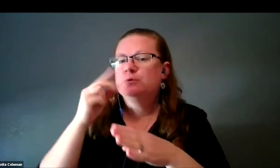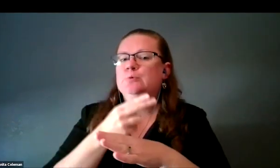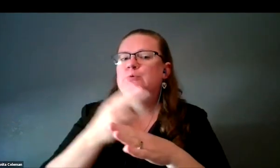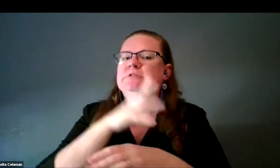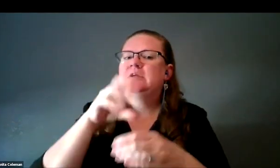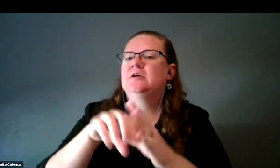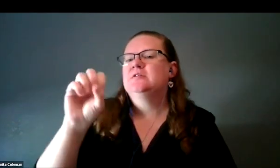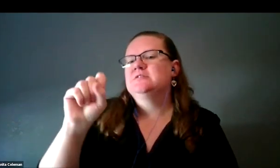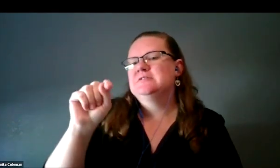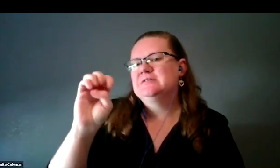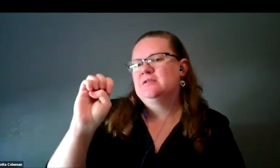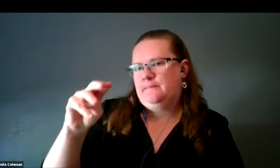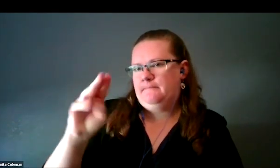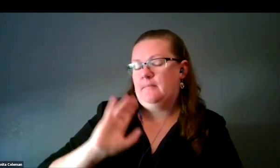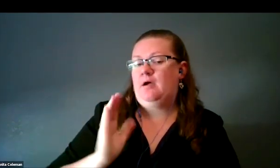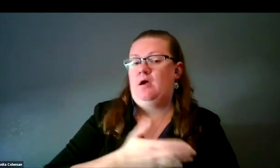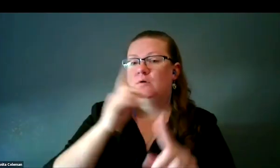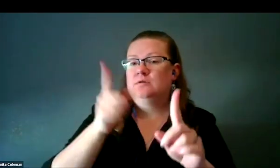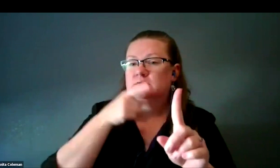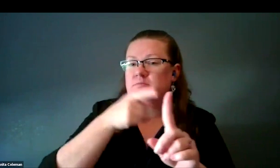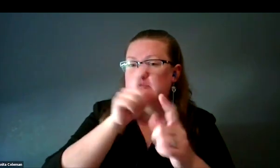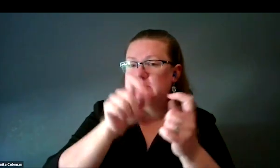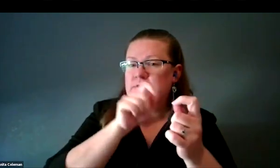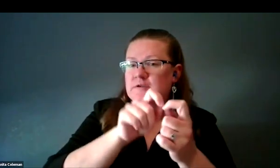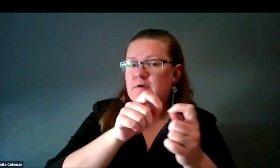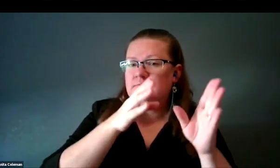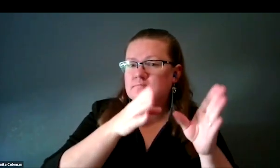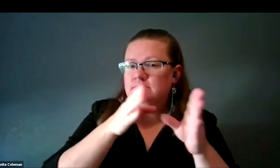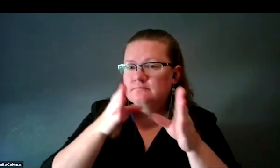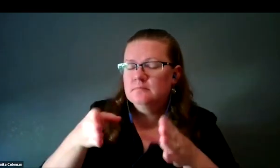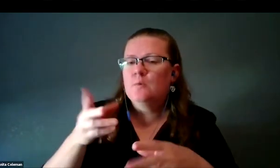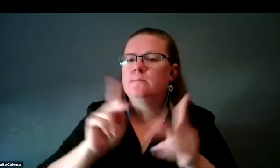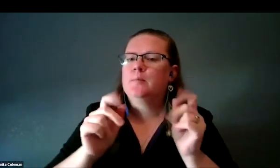Our target audience, in particular, were individuals with blindness and visual impairment,